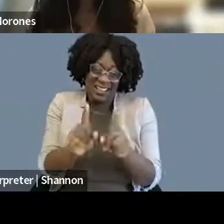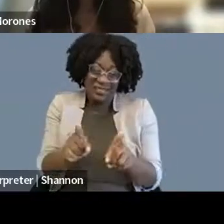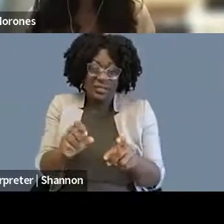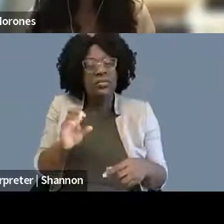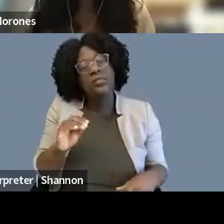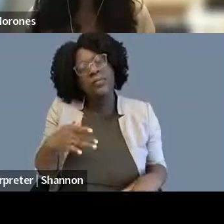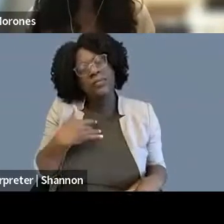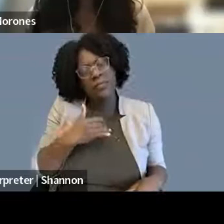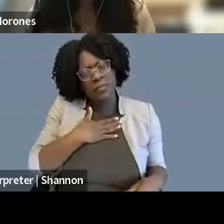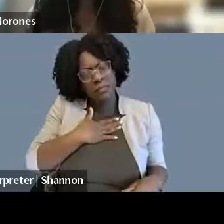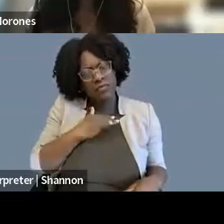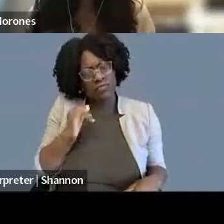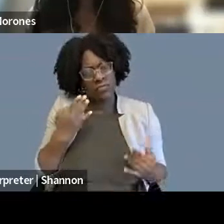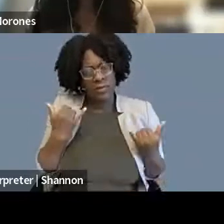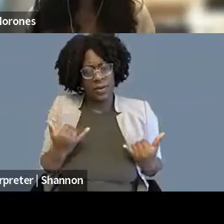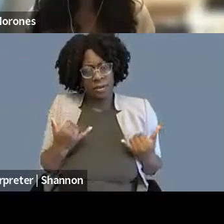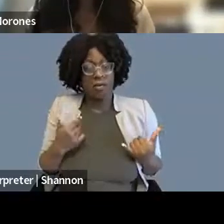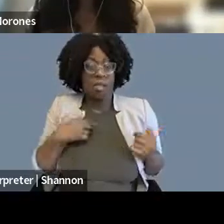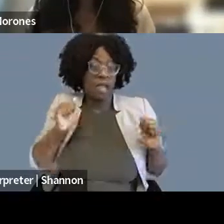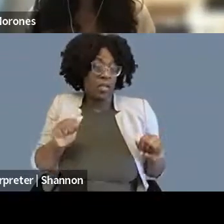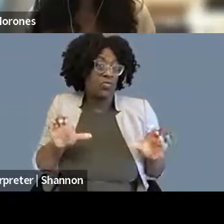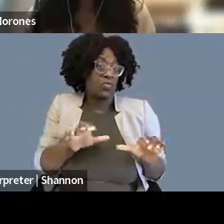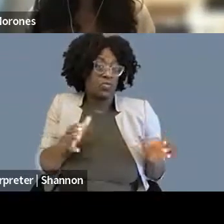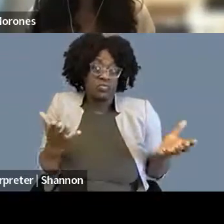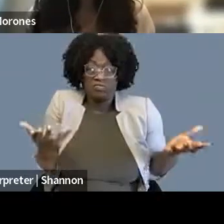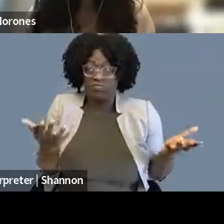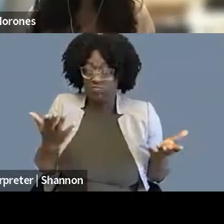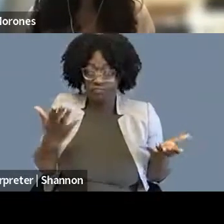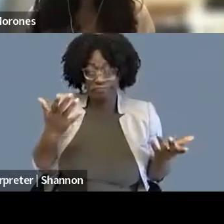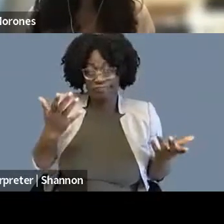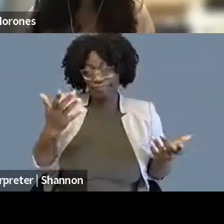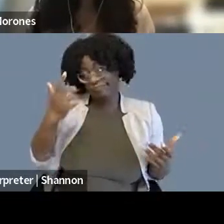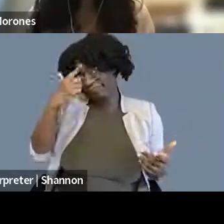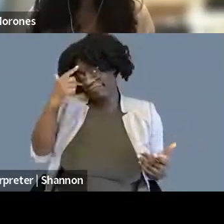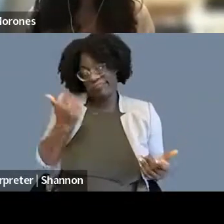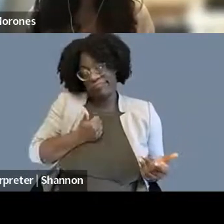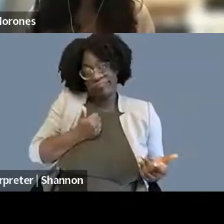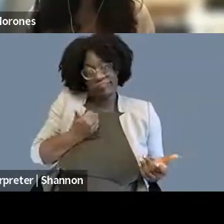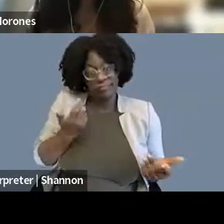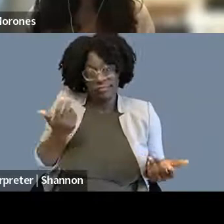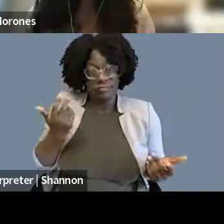to do pretty much whatever. I oversee our digital justice and civil rights work at Free Press,